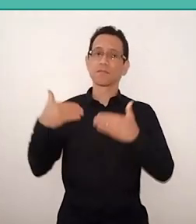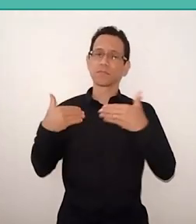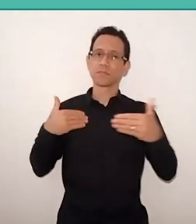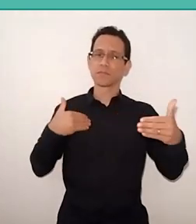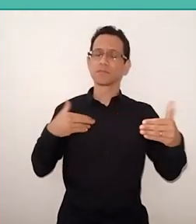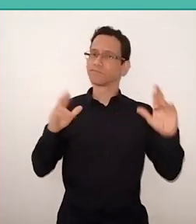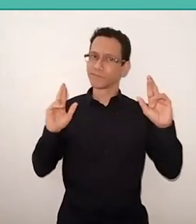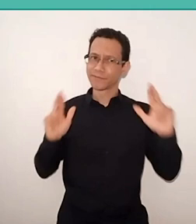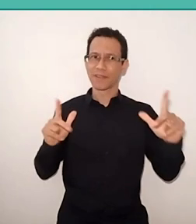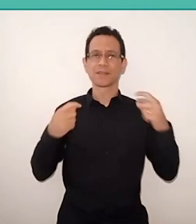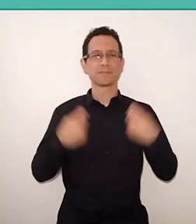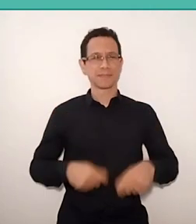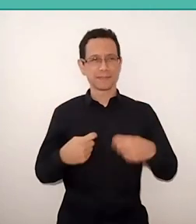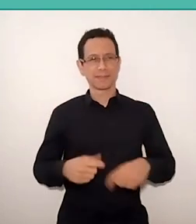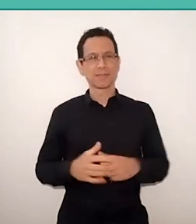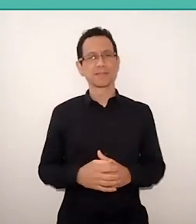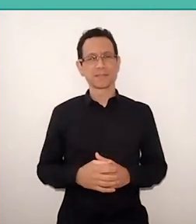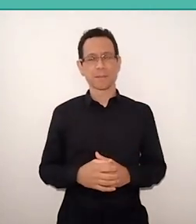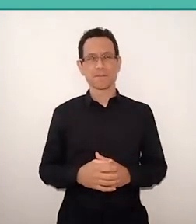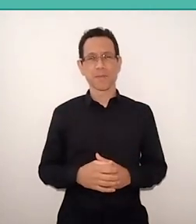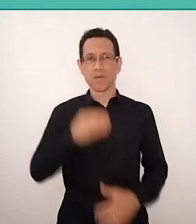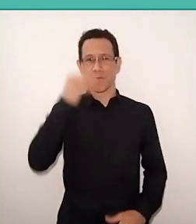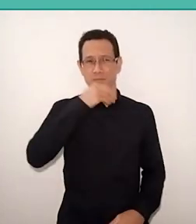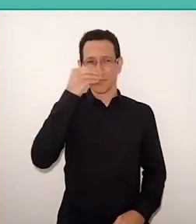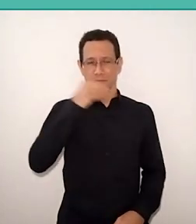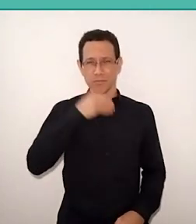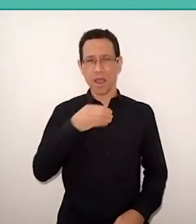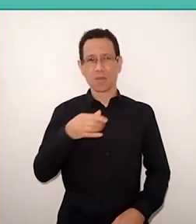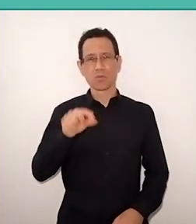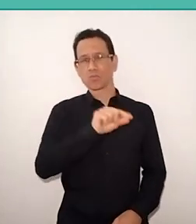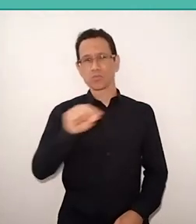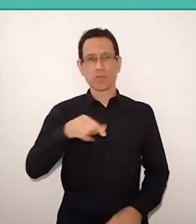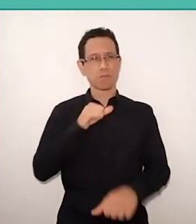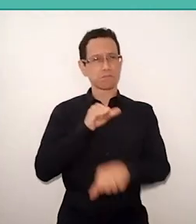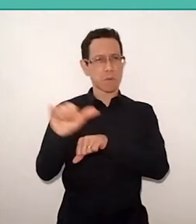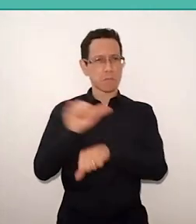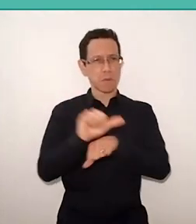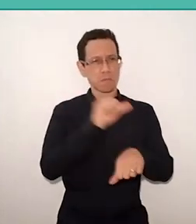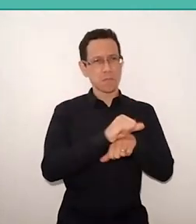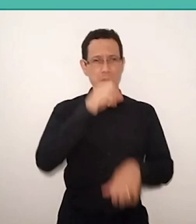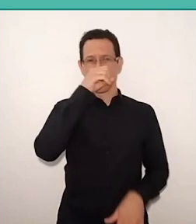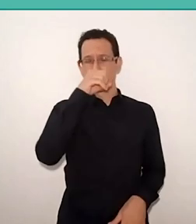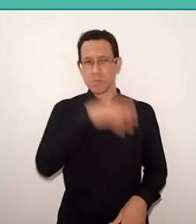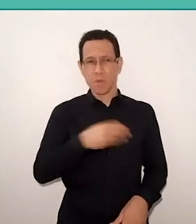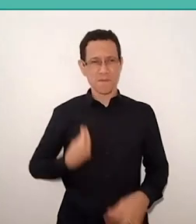"Disrespecting the weak, deceiving the unwary, offending life, exploiting others,